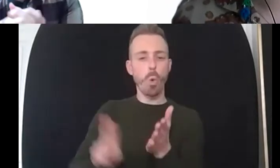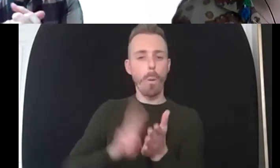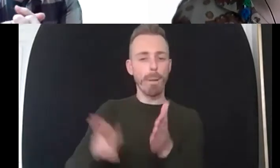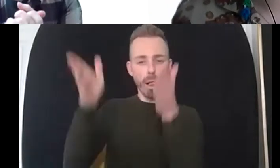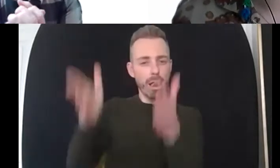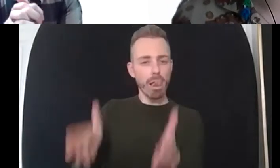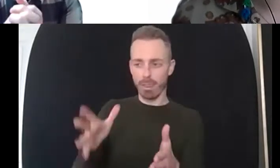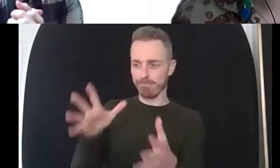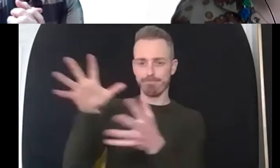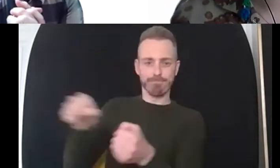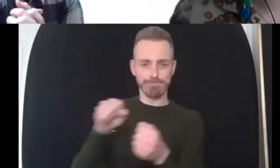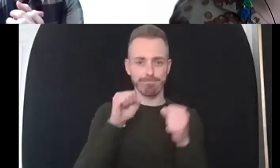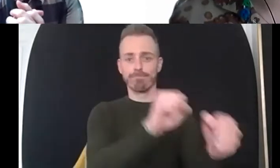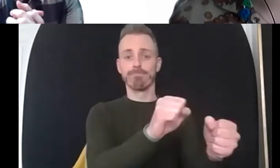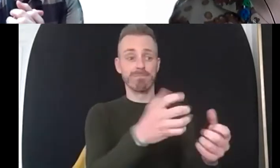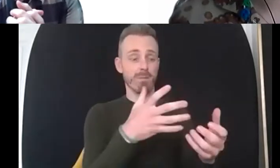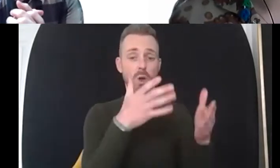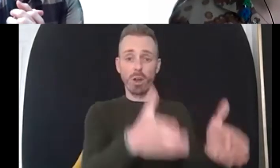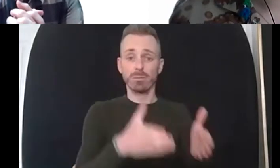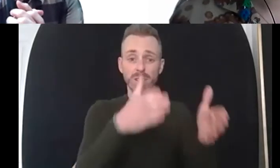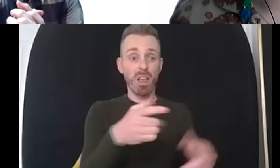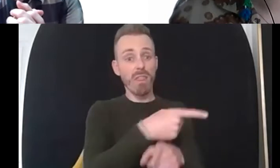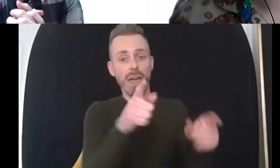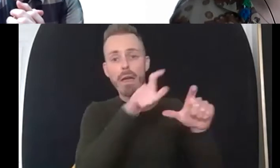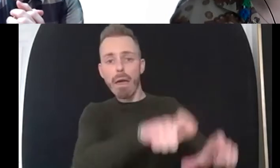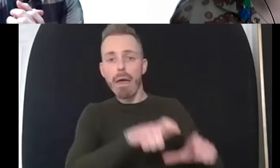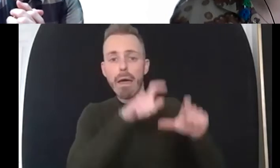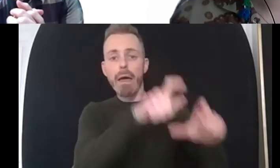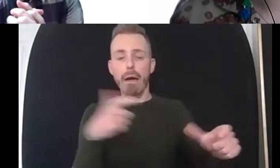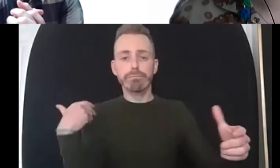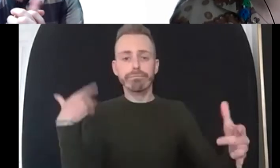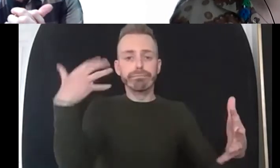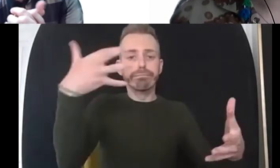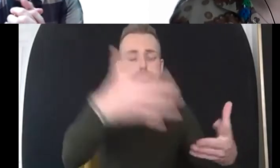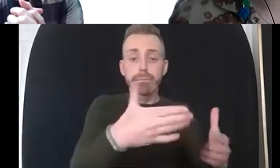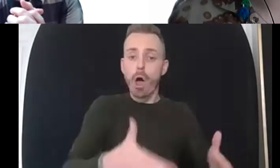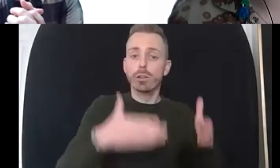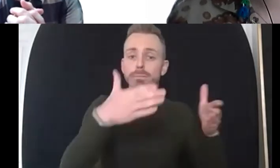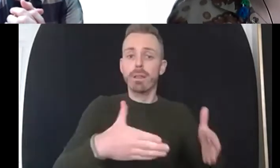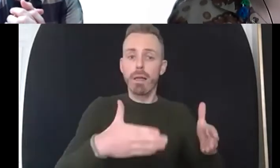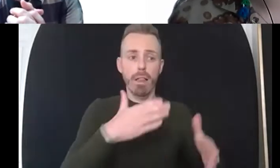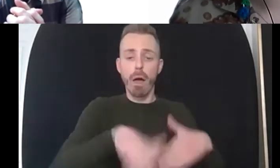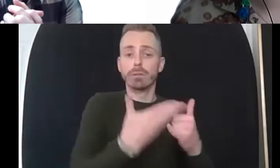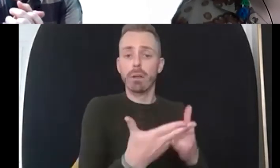those people were in their 80s or 90s and were still in that hospital when i started training